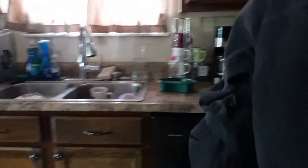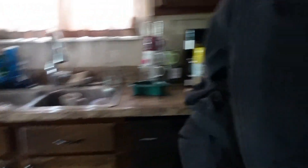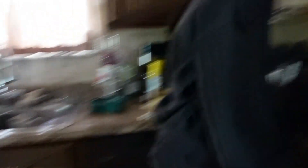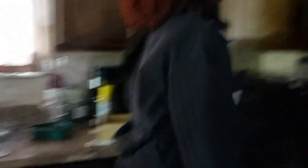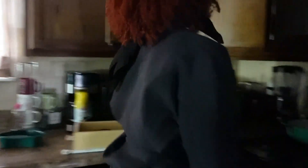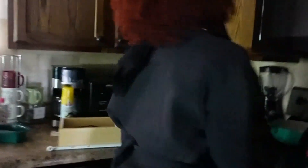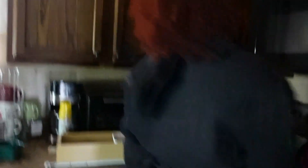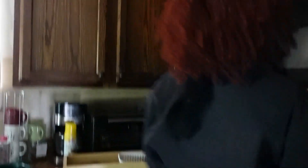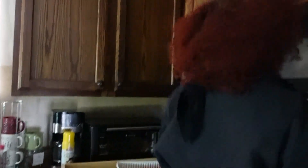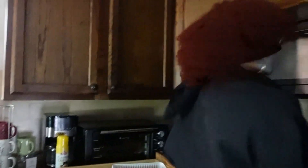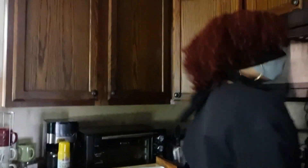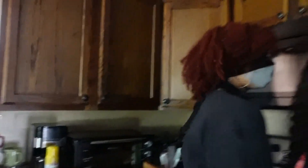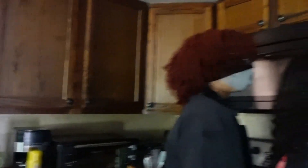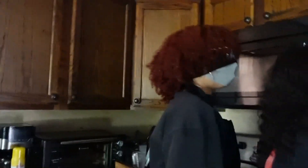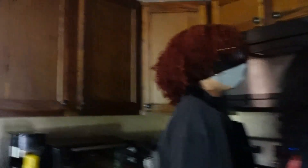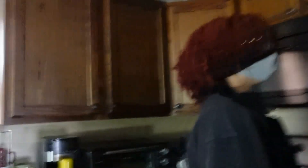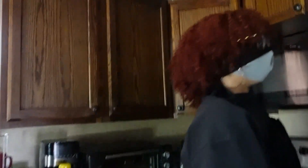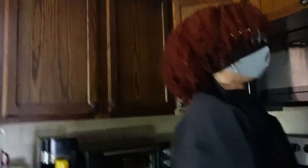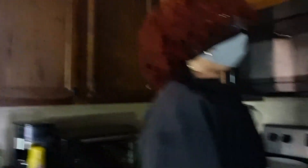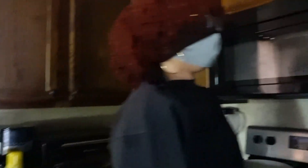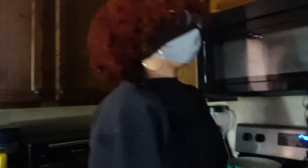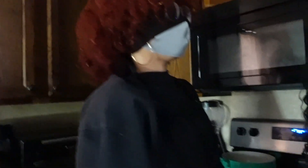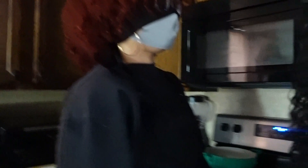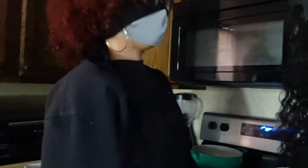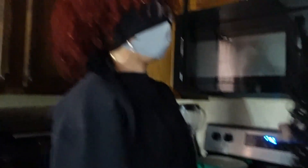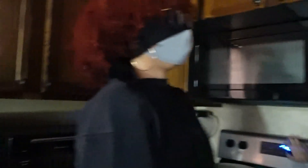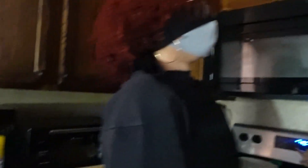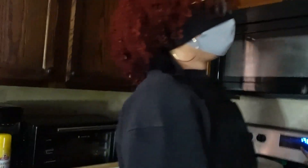that's what you wanted though right